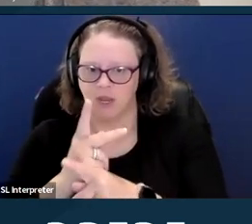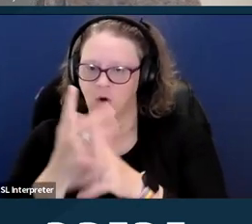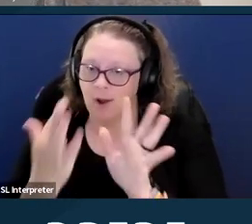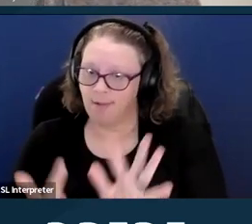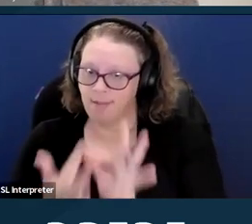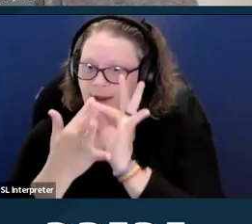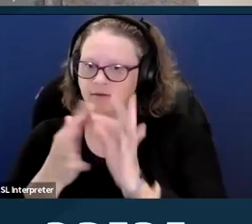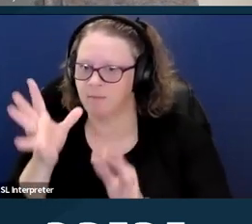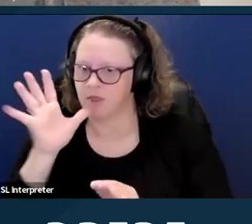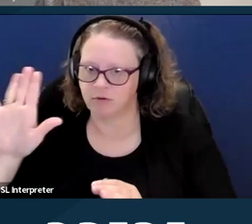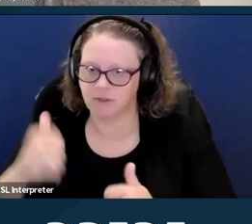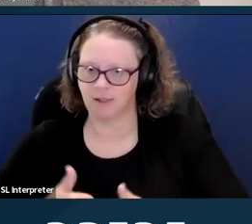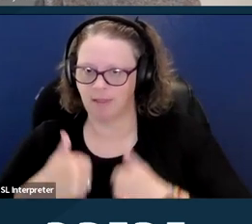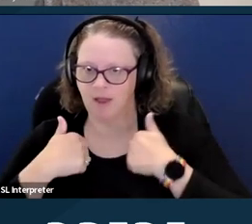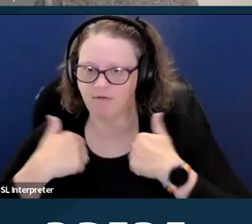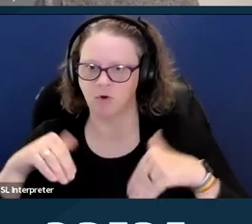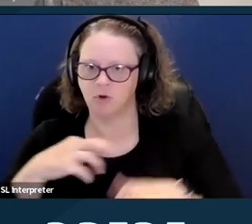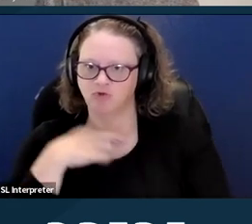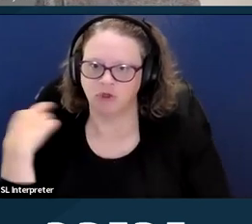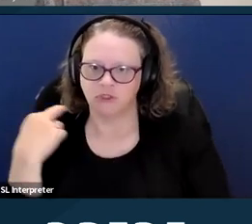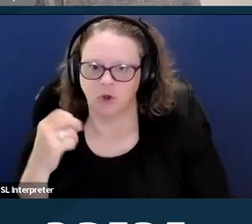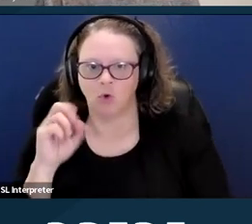or the result of rape or incest.